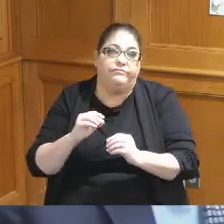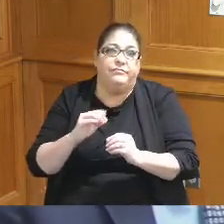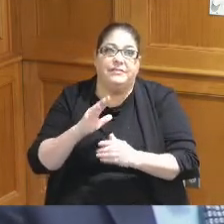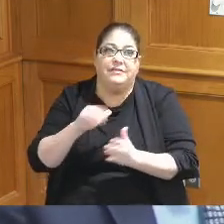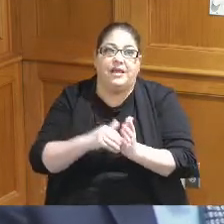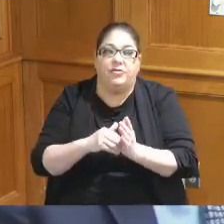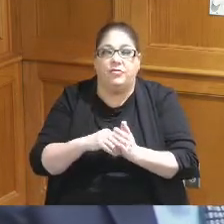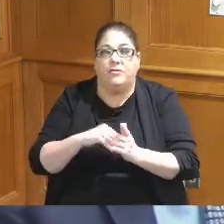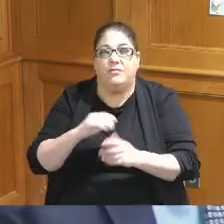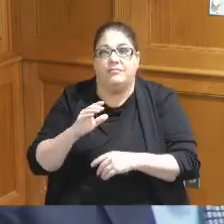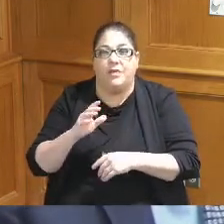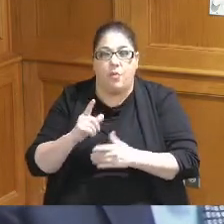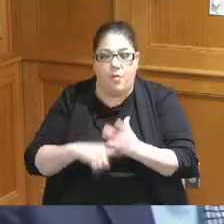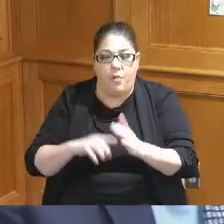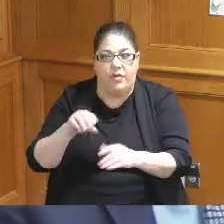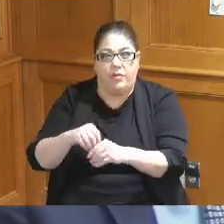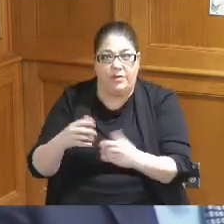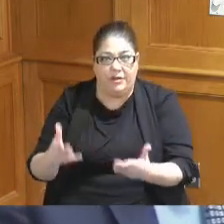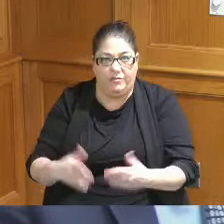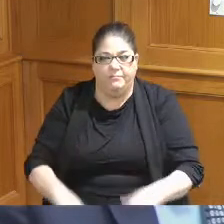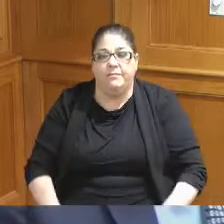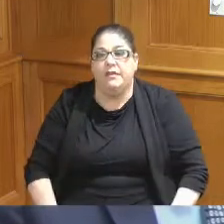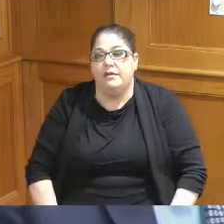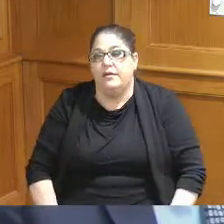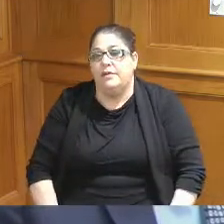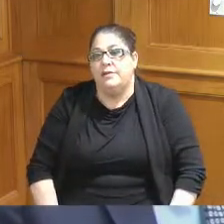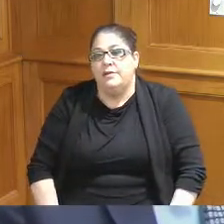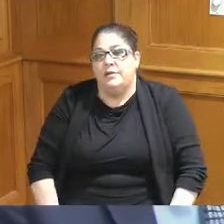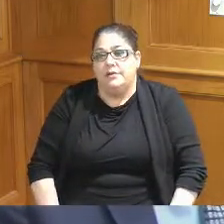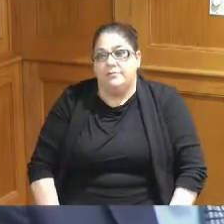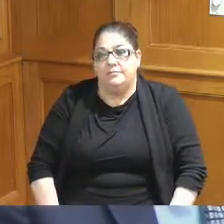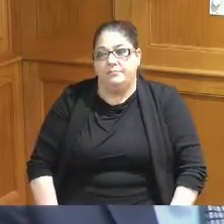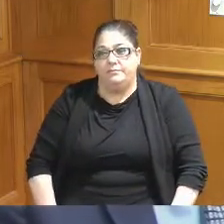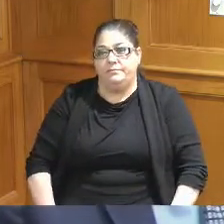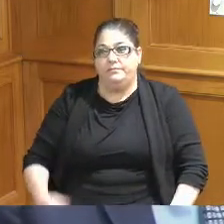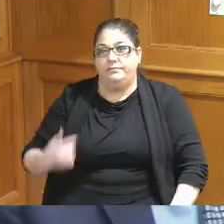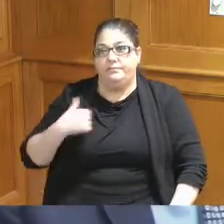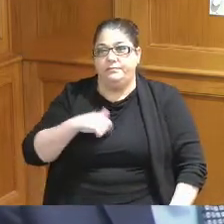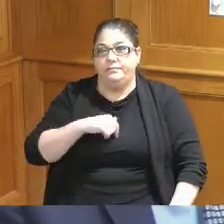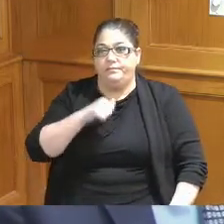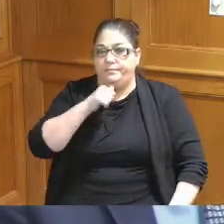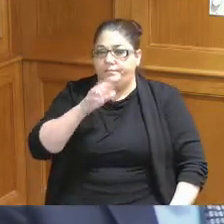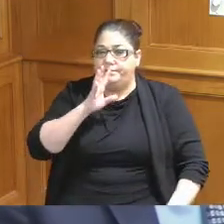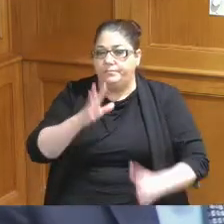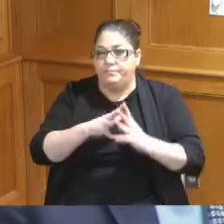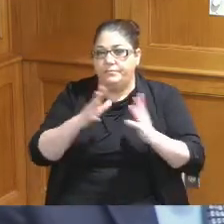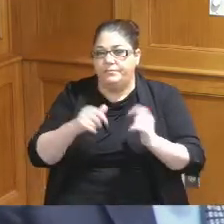so you know I also am excited I know we we didn't talk much in this presentation but there's a great